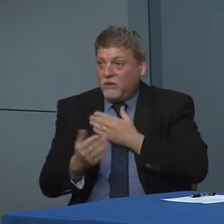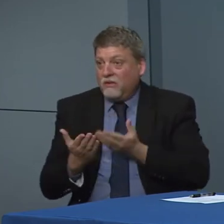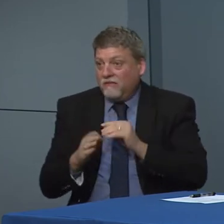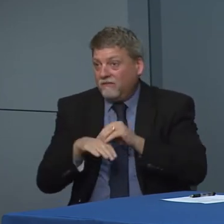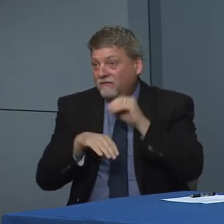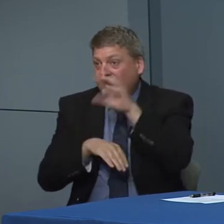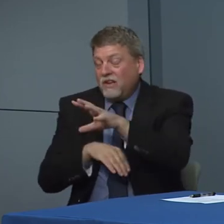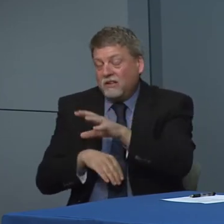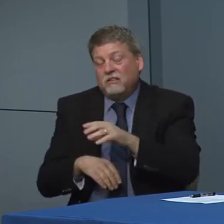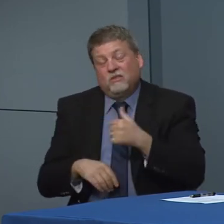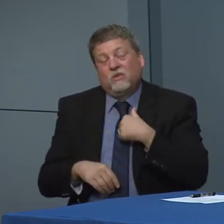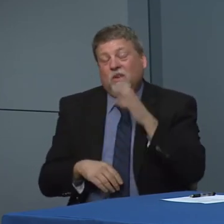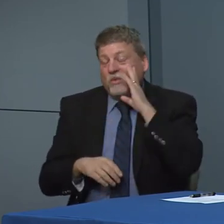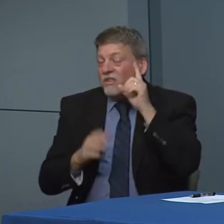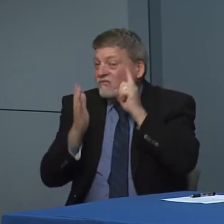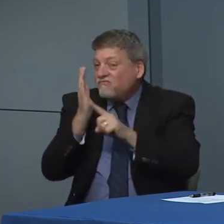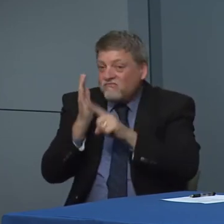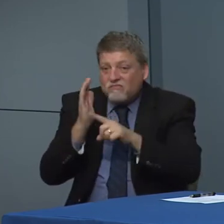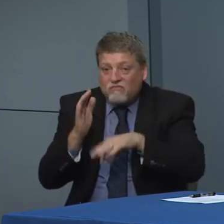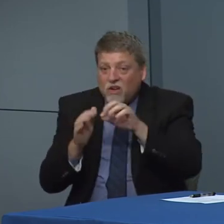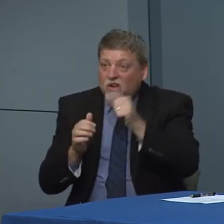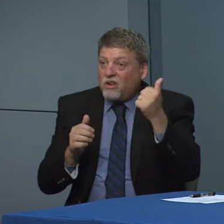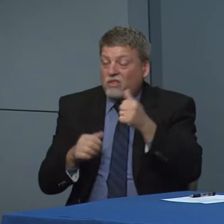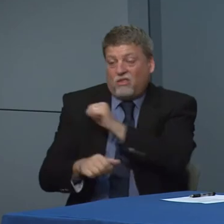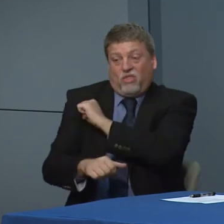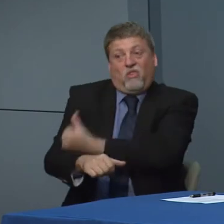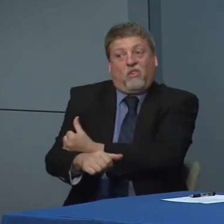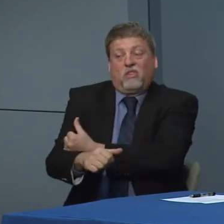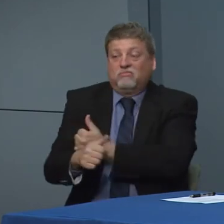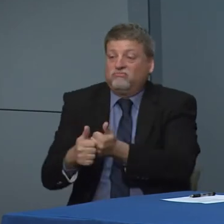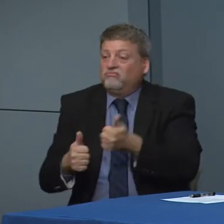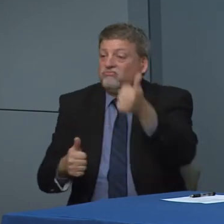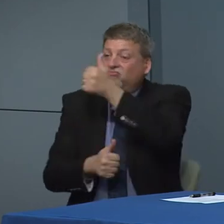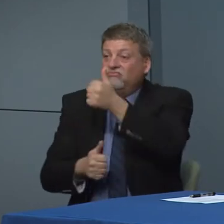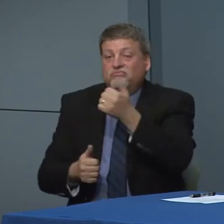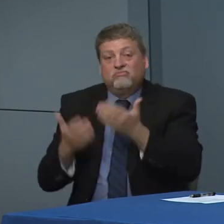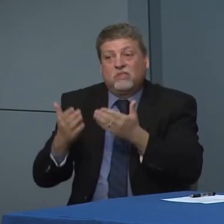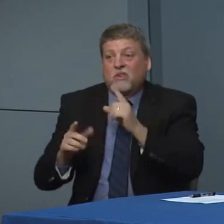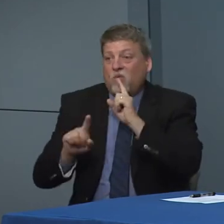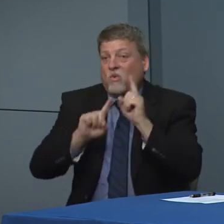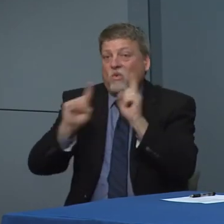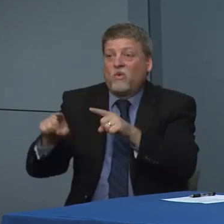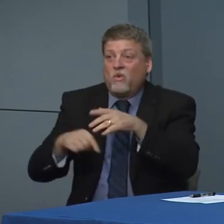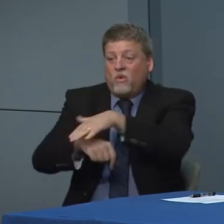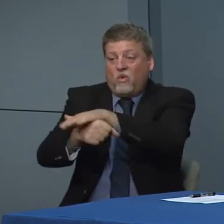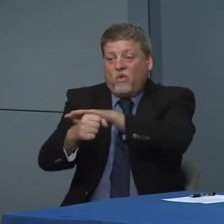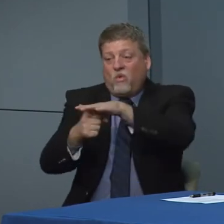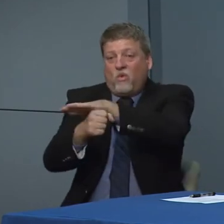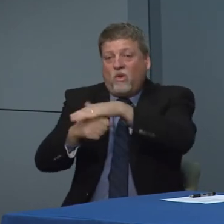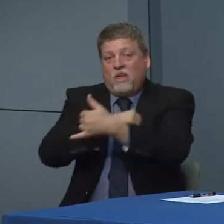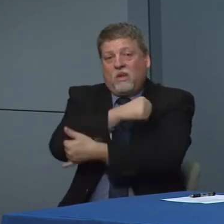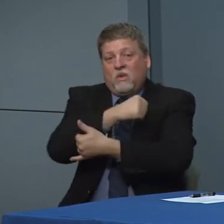be exploring other authorities that we might need to exercise, including working with our counties and their authorities